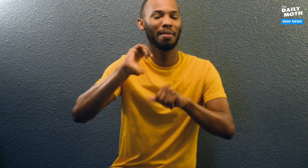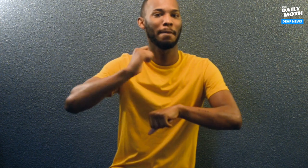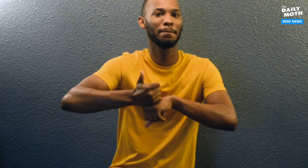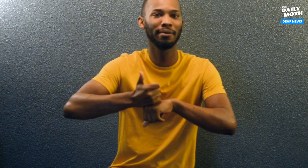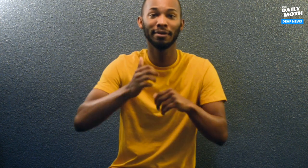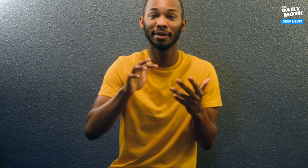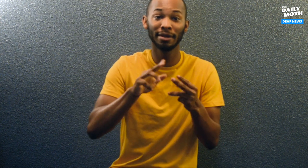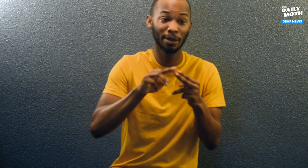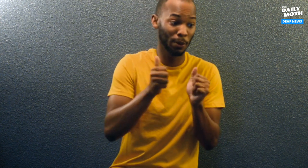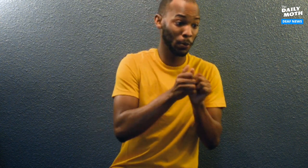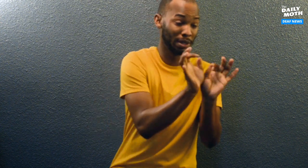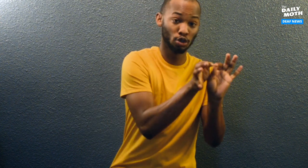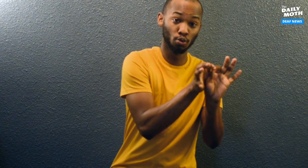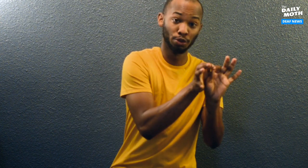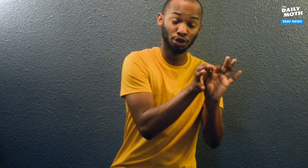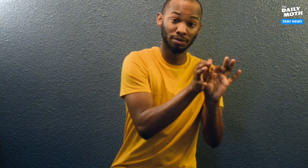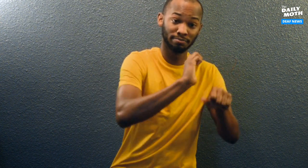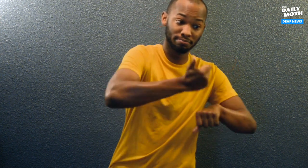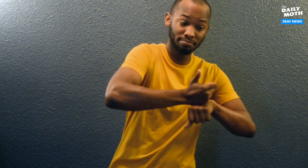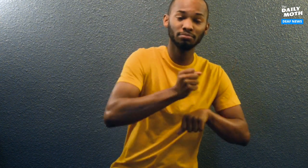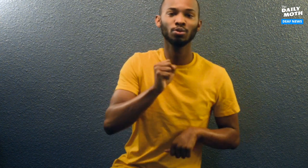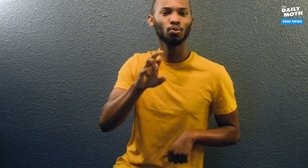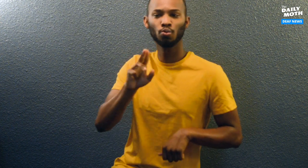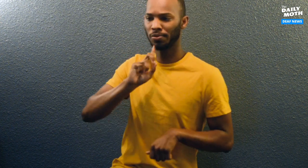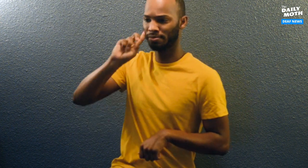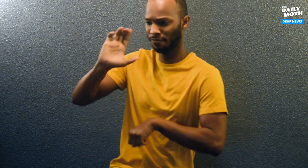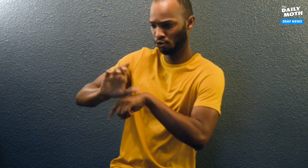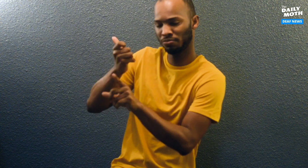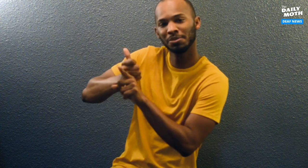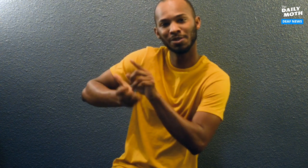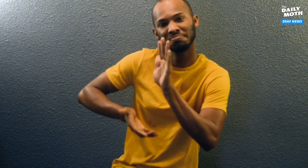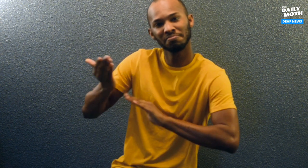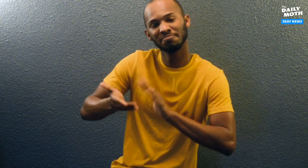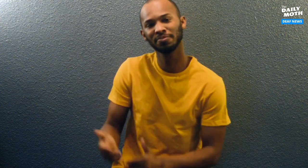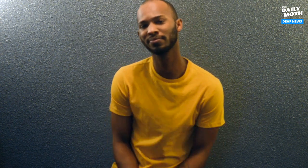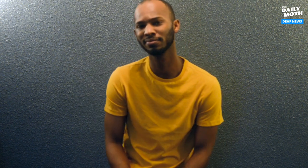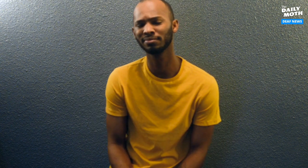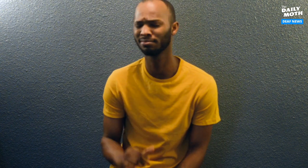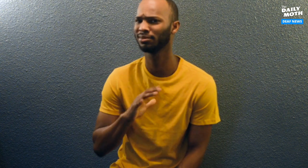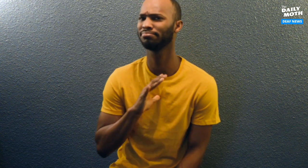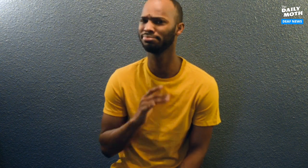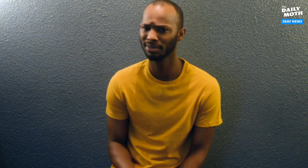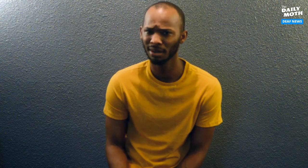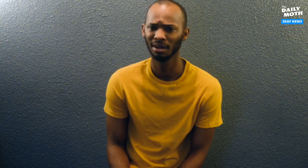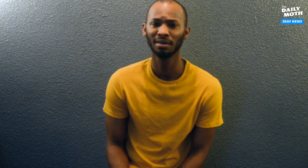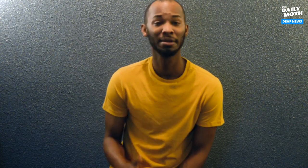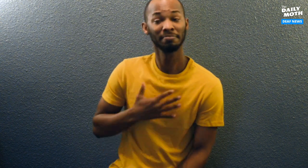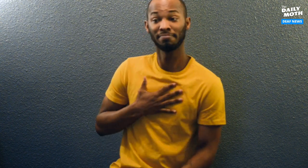to a web-based setting, either with an interpreter or run by the Deaf church themselves. Very cool.